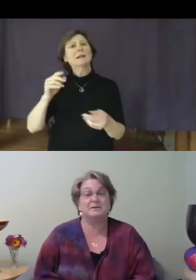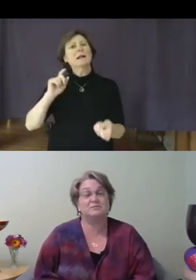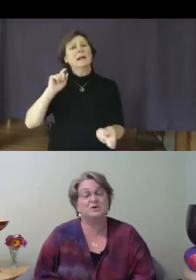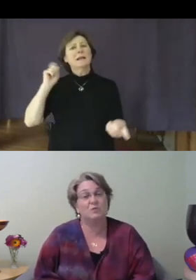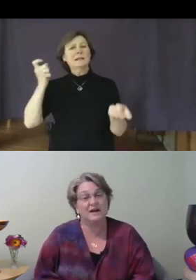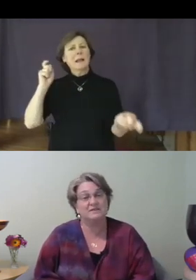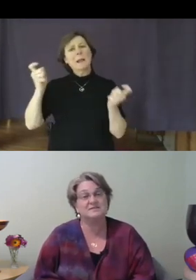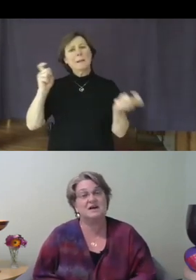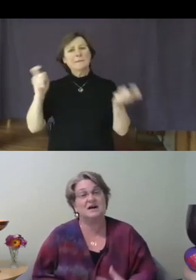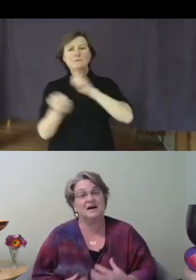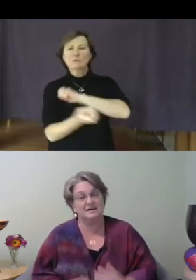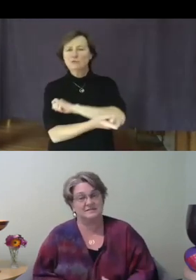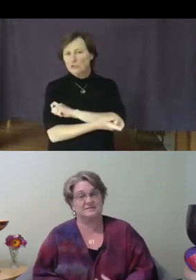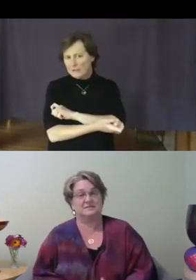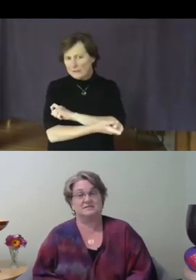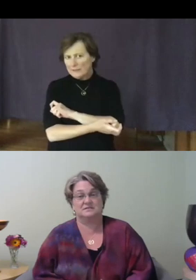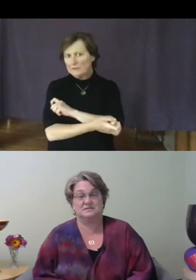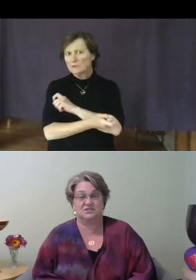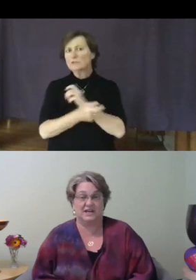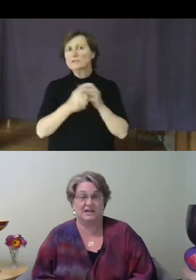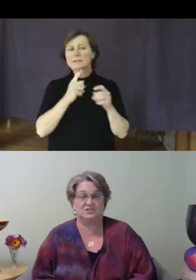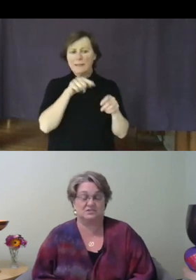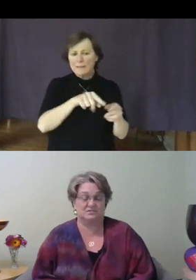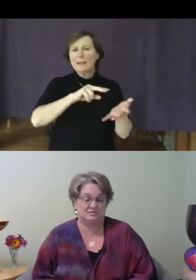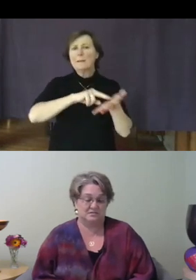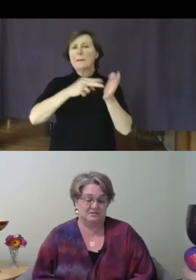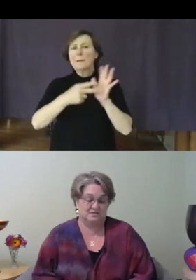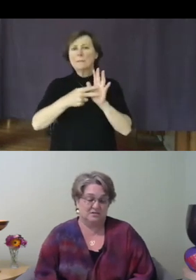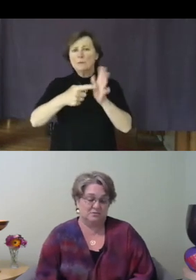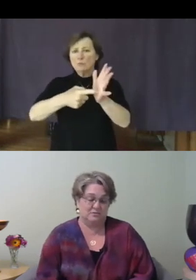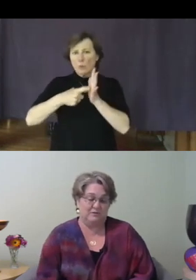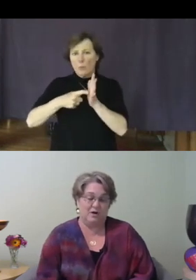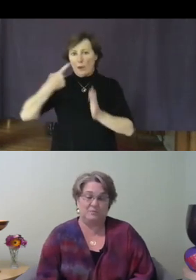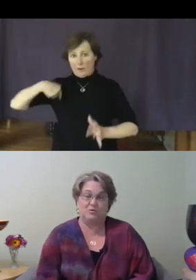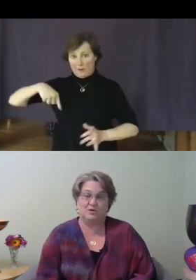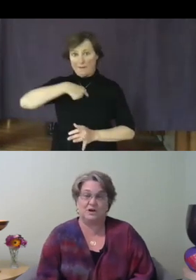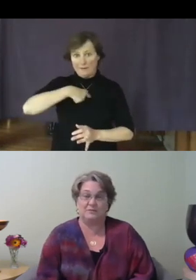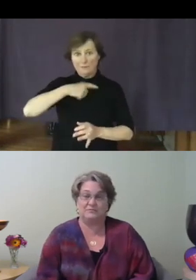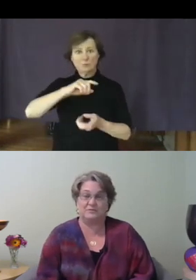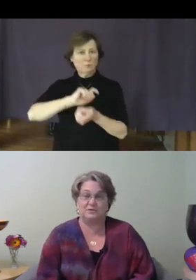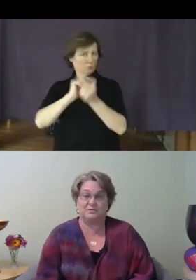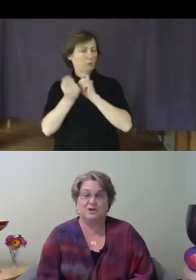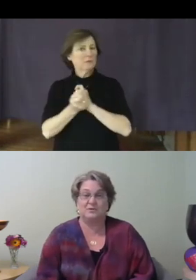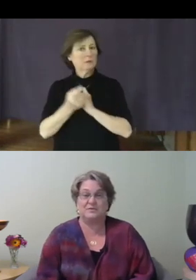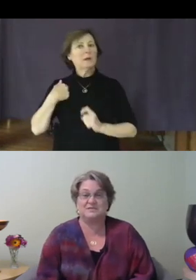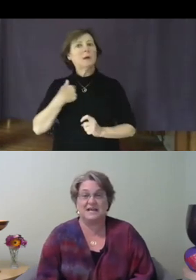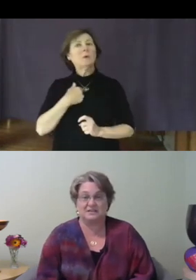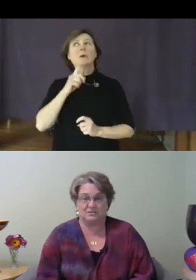requires us to change. We're far more comfortable with technical problems